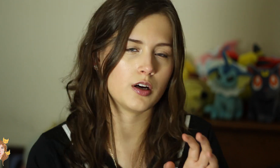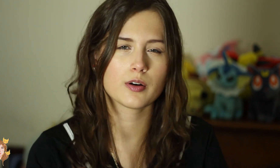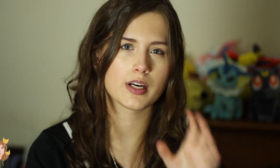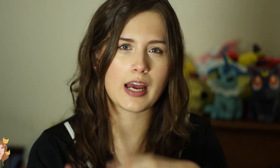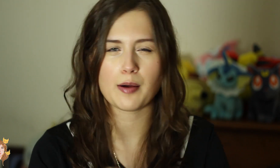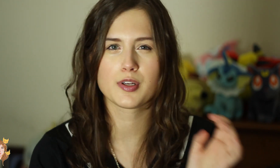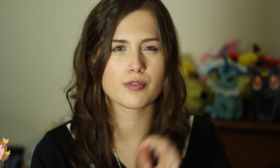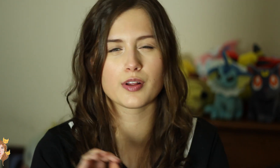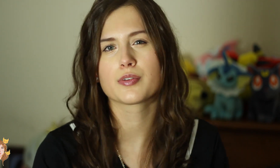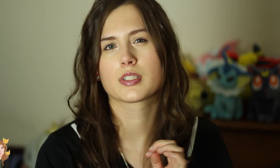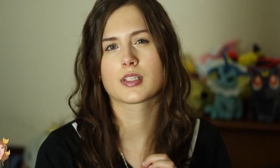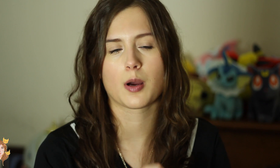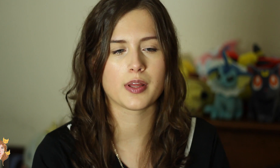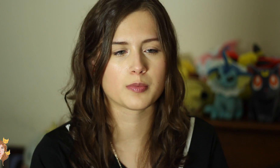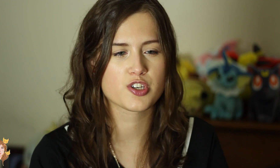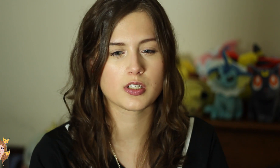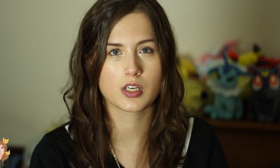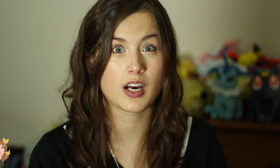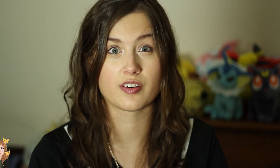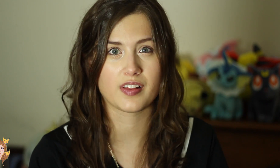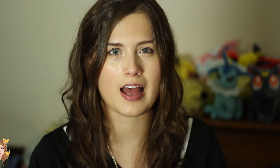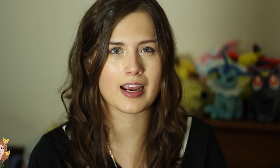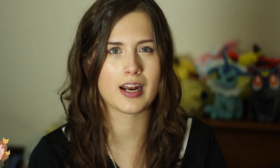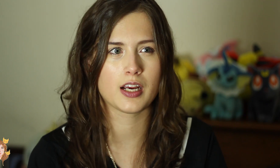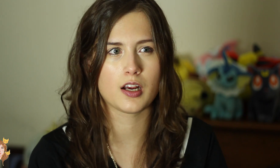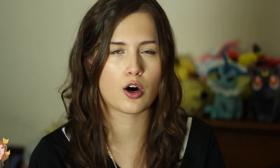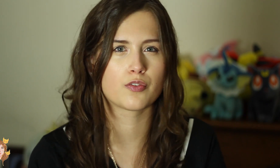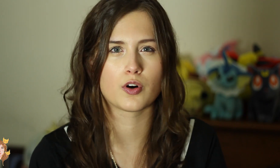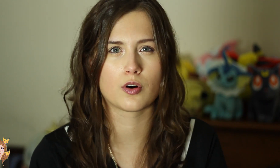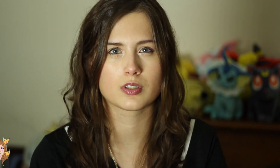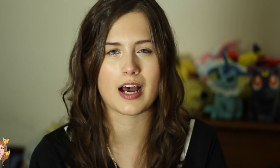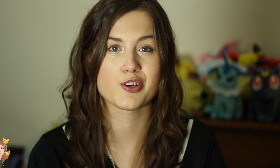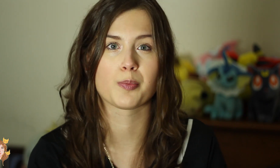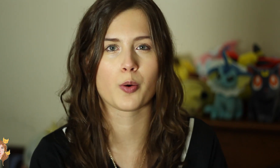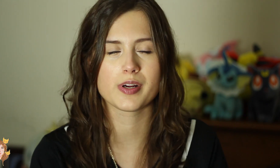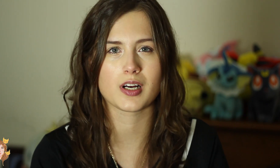You know, get captions running through the system and machines can kind of flag any harmful/inappropriate